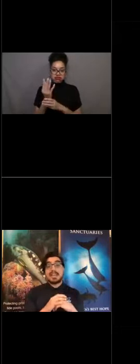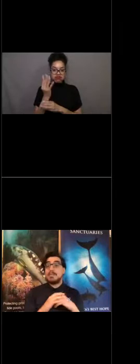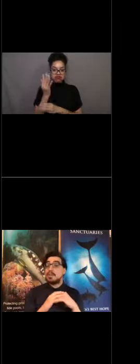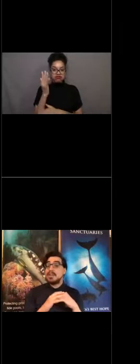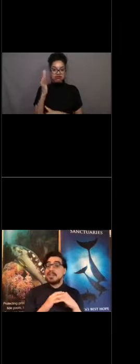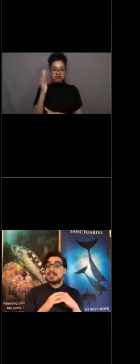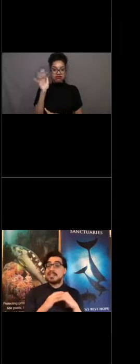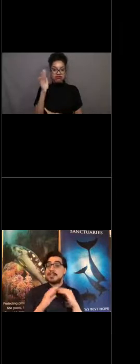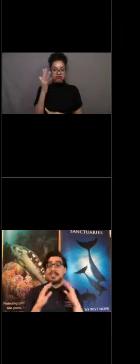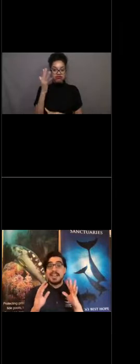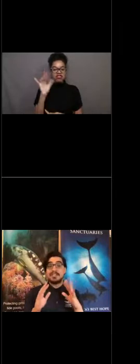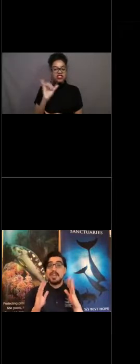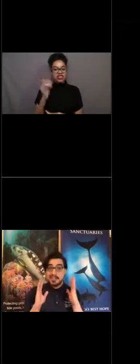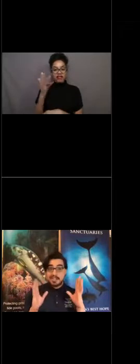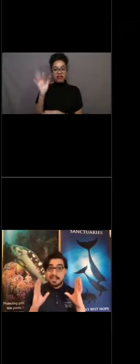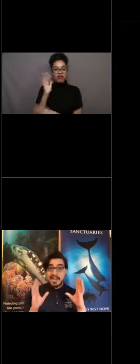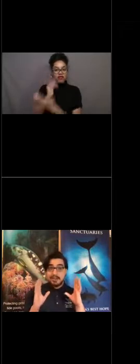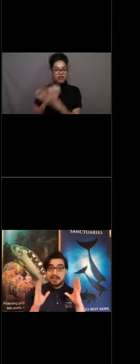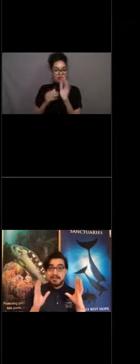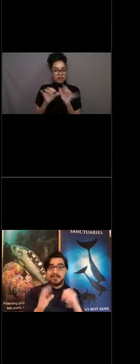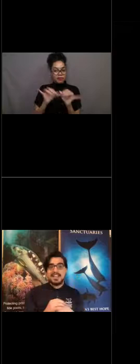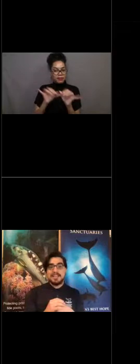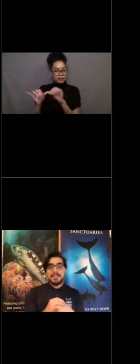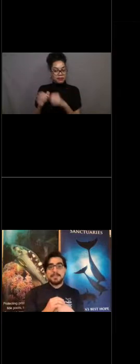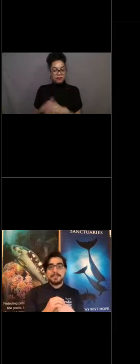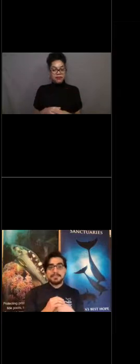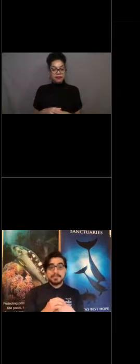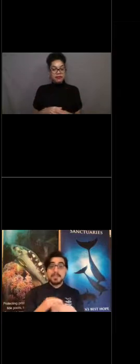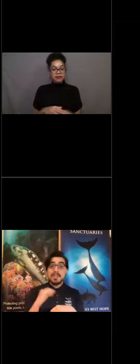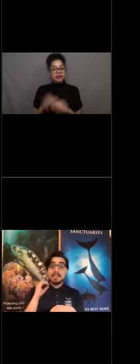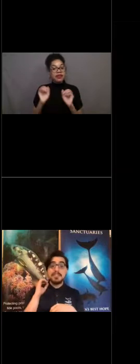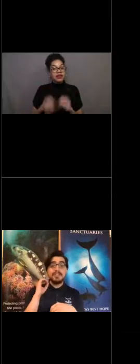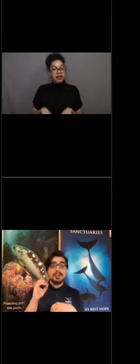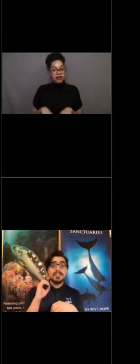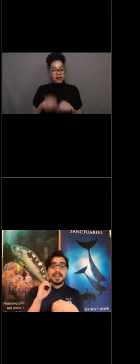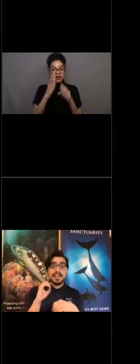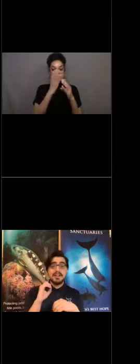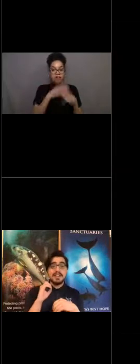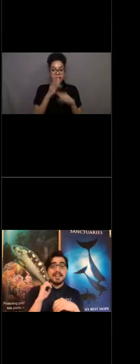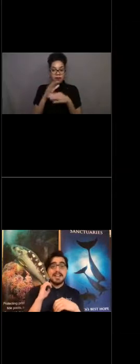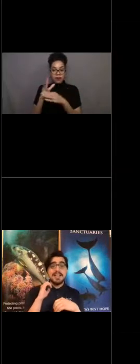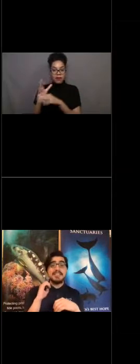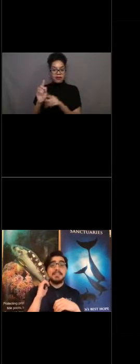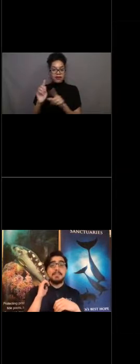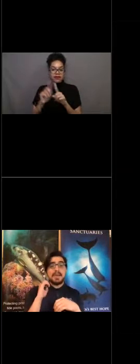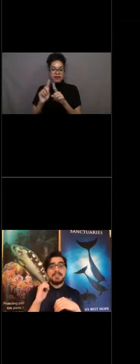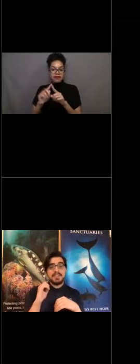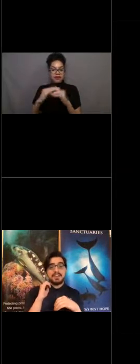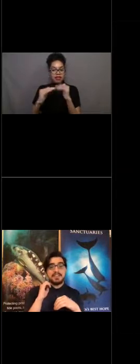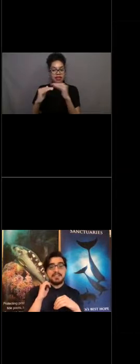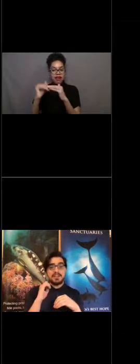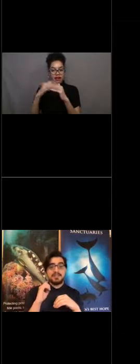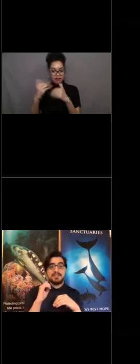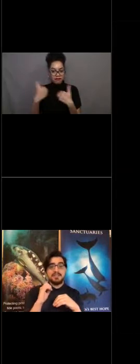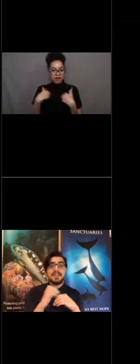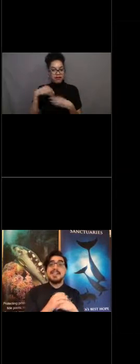that can be broken into separate layers just like how land forests can be. The first layer is the benthic zone.